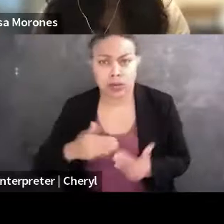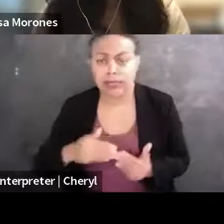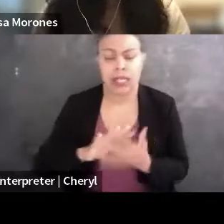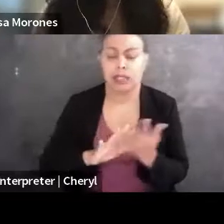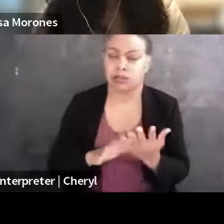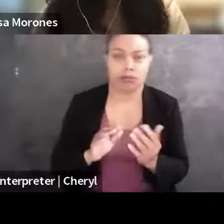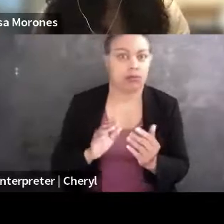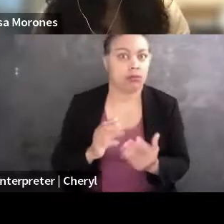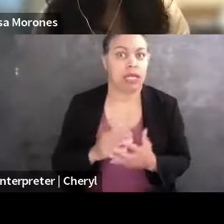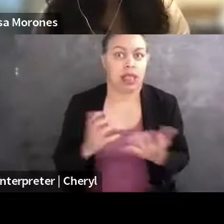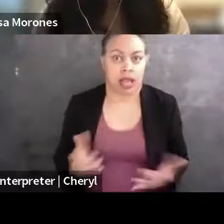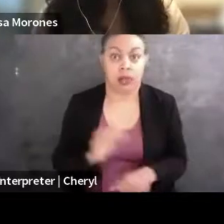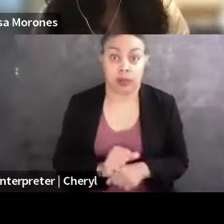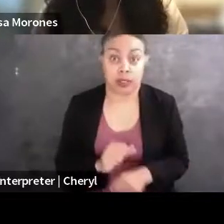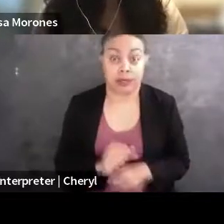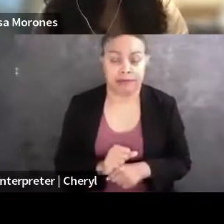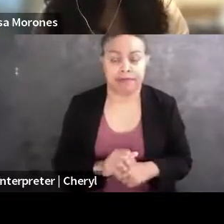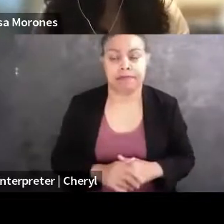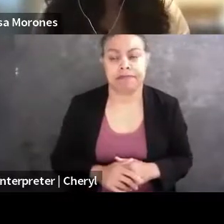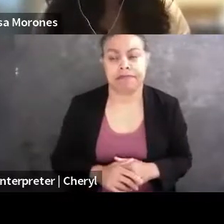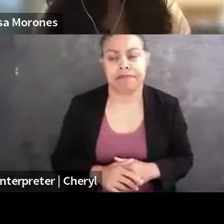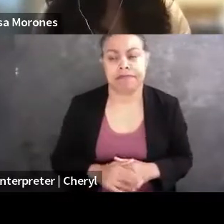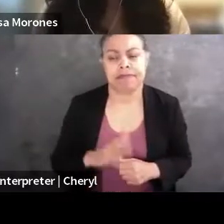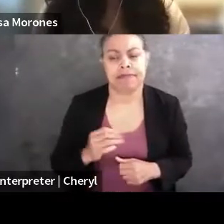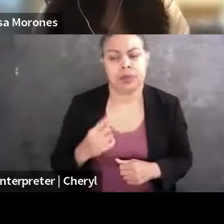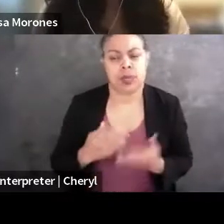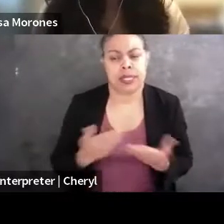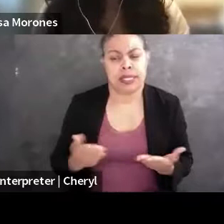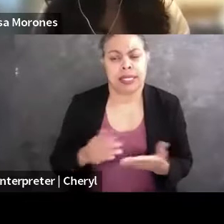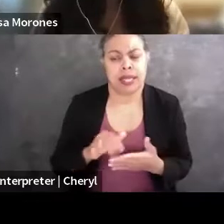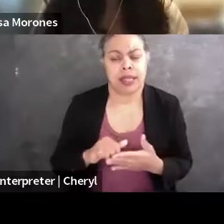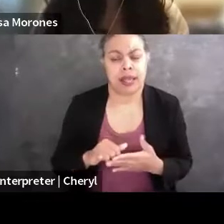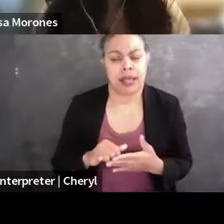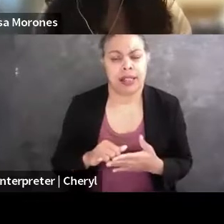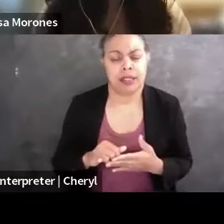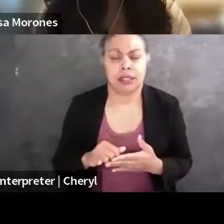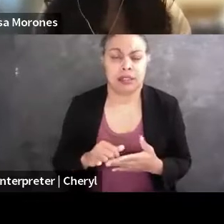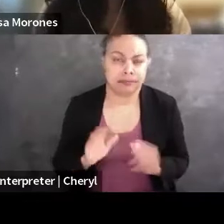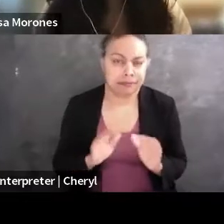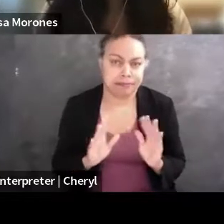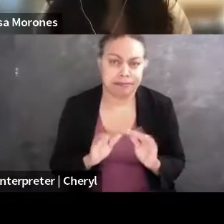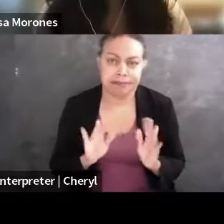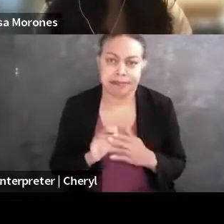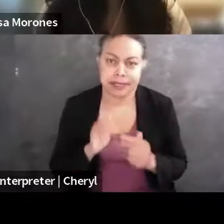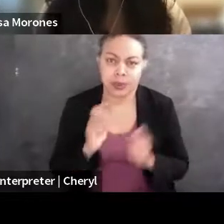One thing that, and obviously, like those are huge concerns for some people.